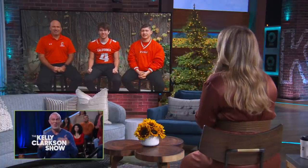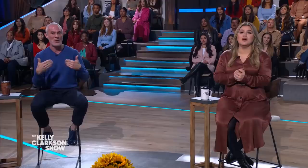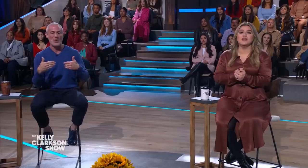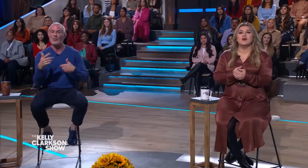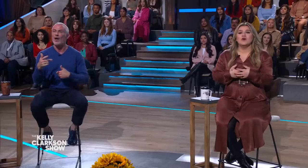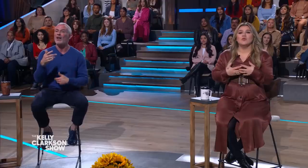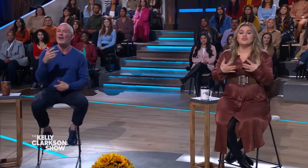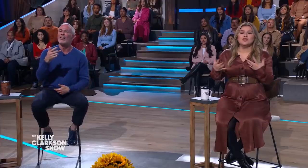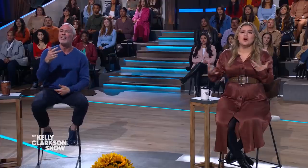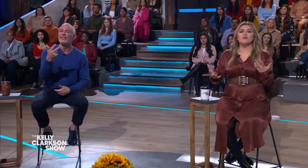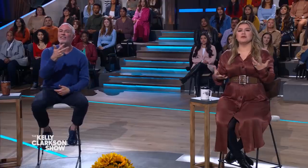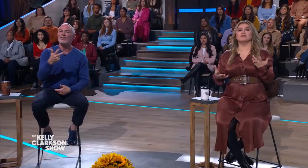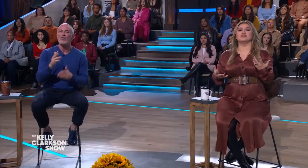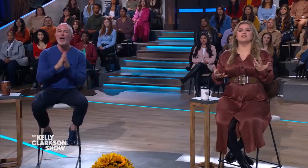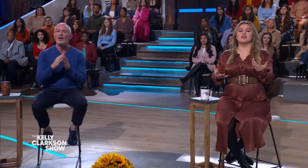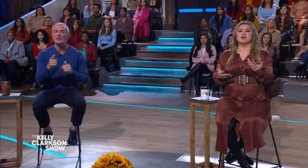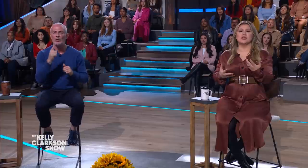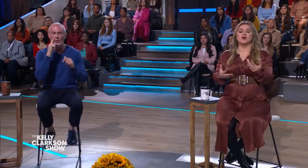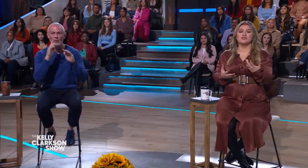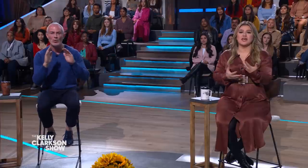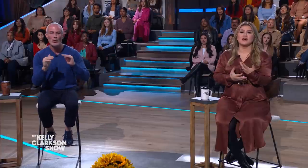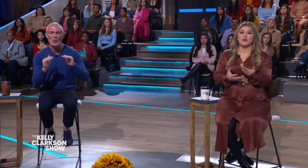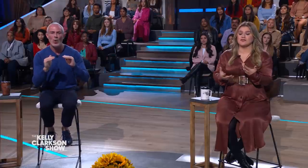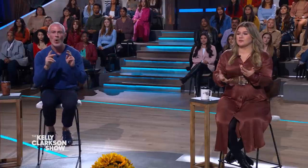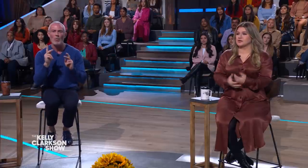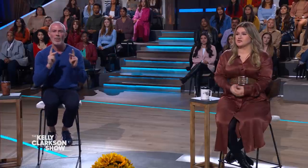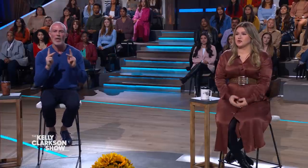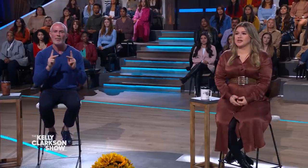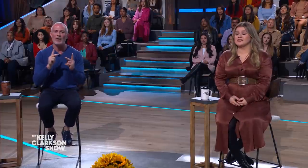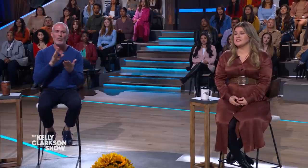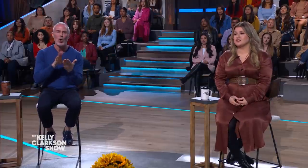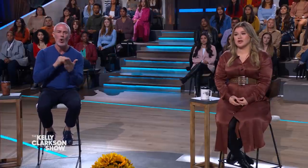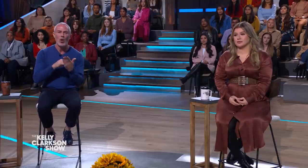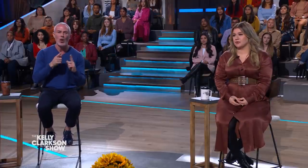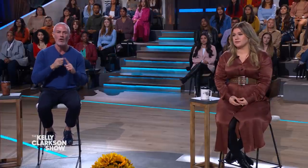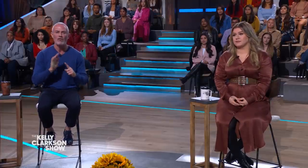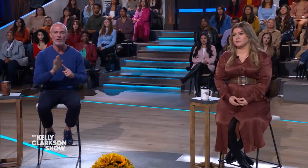what do you hope people at home take away from your story? Because it's incredible.